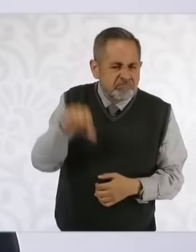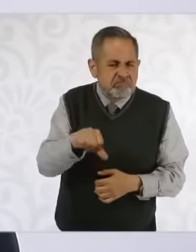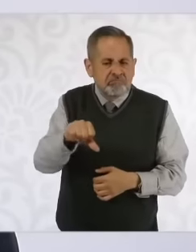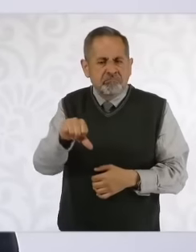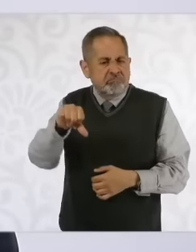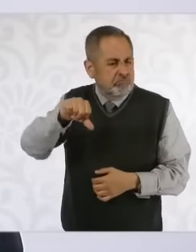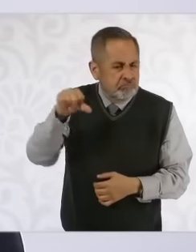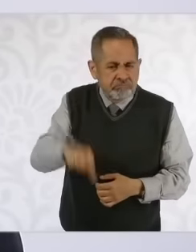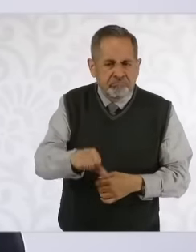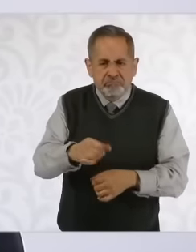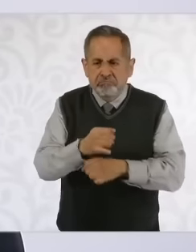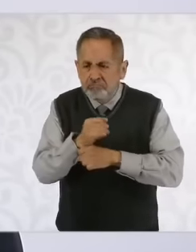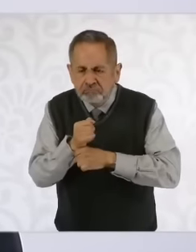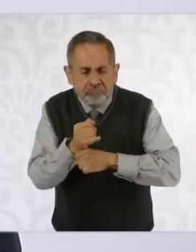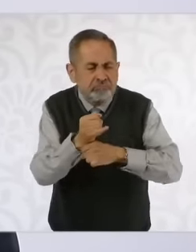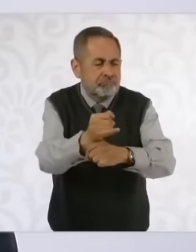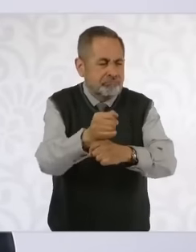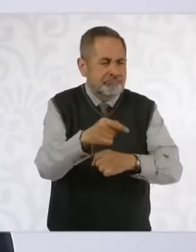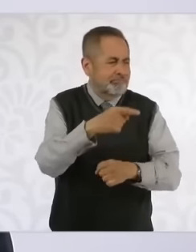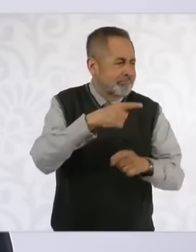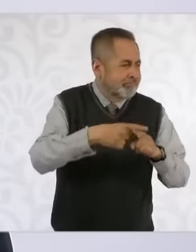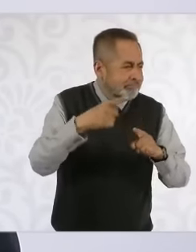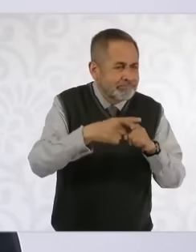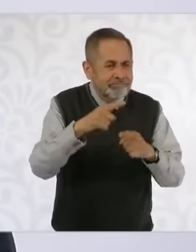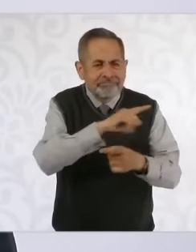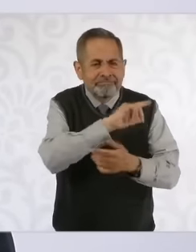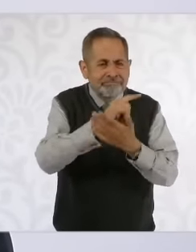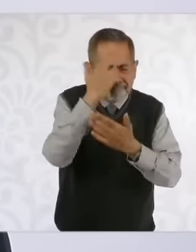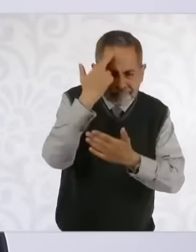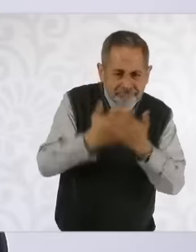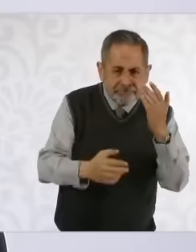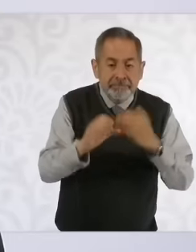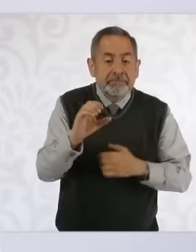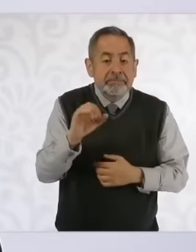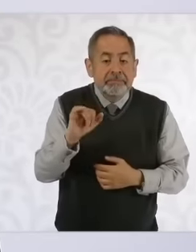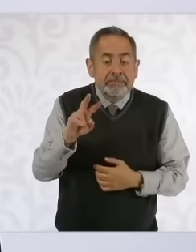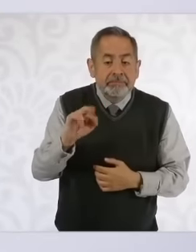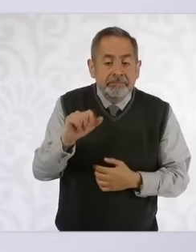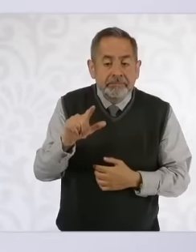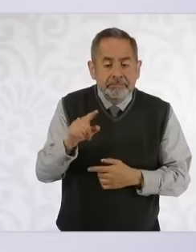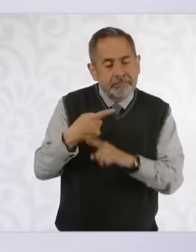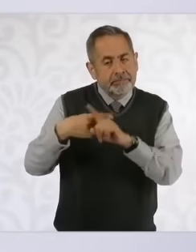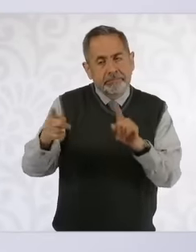investigation files for non-military civil crimes have been immediately initiated. They have the obligation to military nature